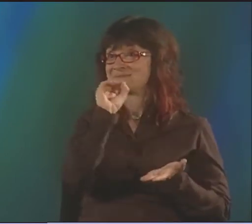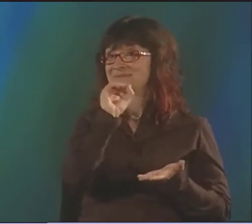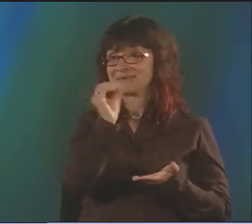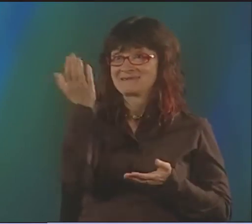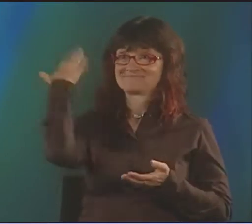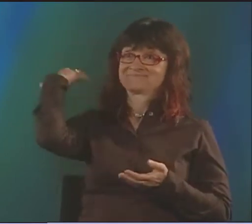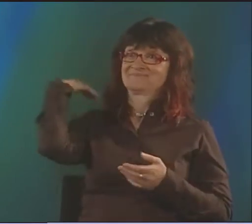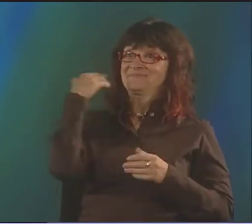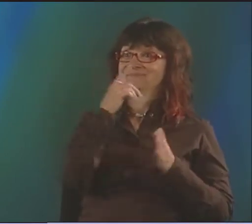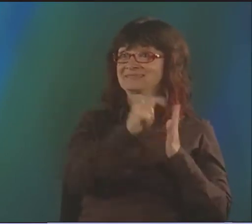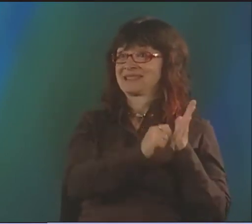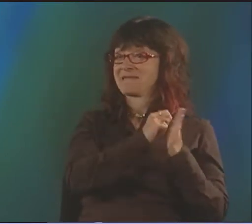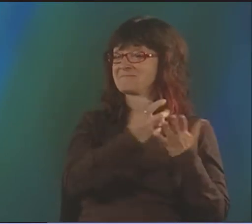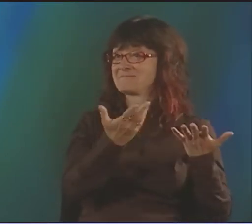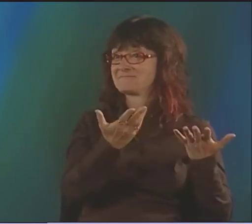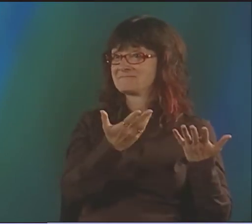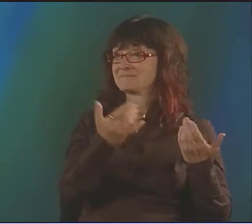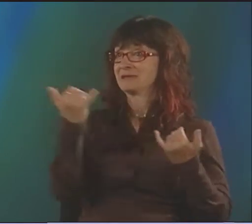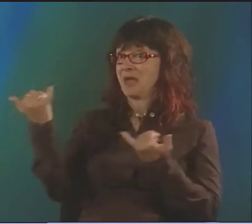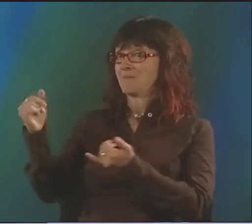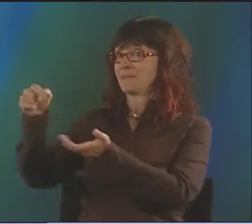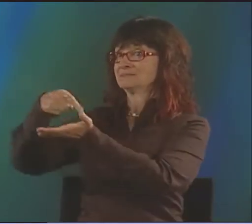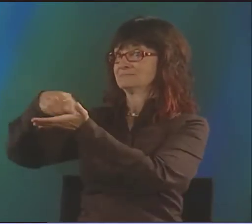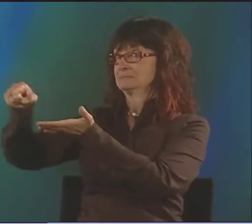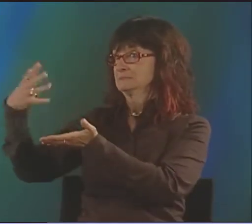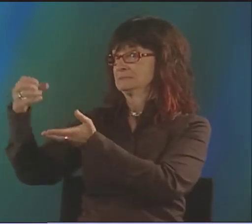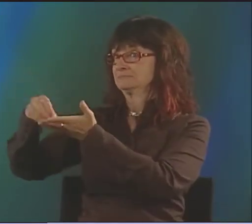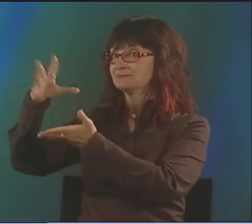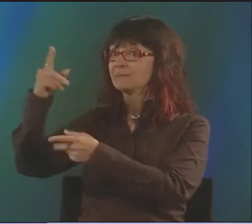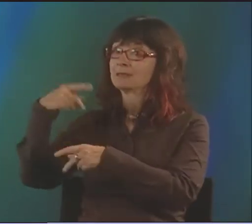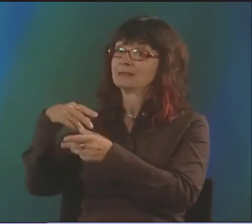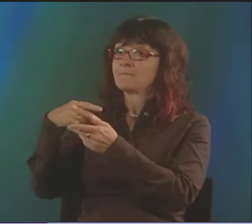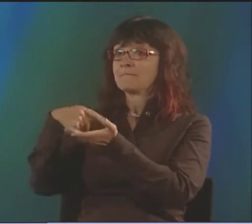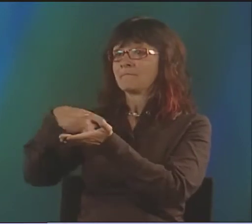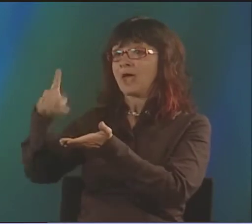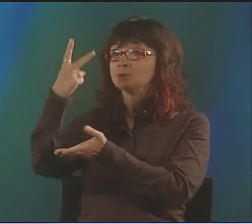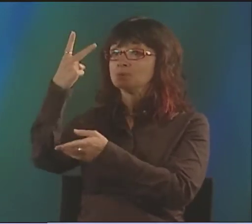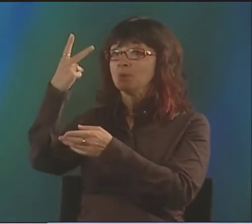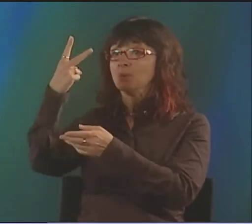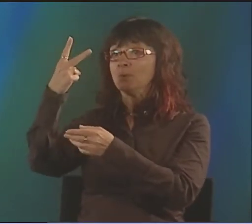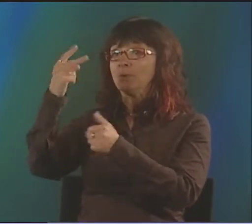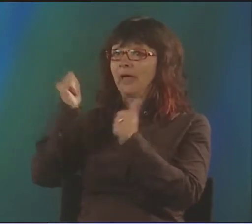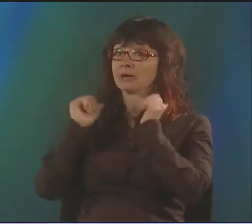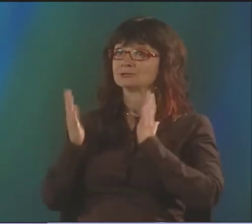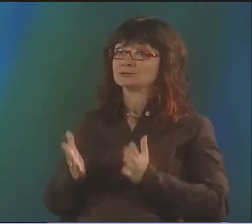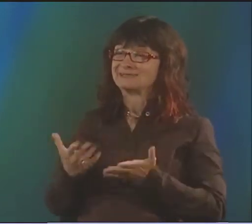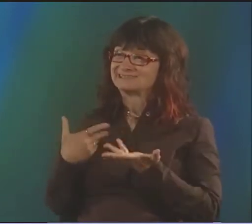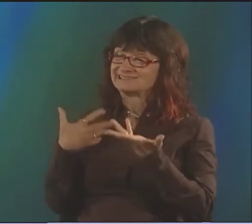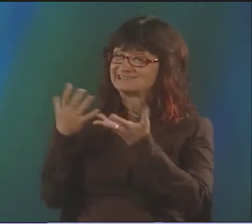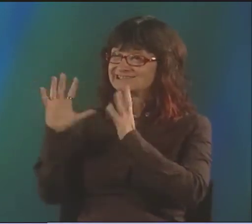AND DIDN'T EXPECT ANY PAY AT ALL, NOR DID SHE GET ANY. SHE JUST TRANSLATED THIS FOR NO PAY AT ALL. THAT'S JUST WHAT IT WAS BACK THEN.